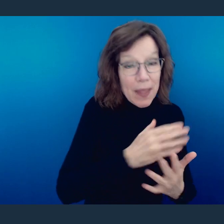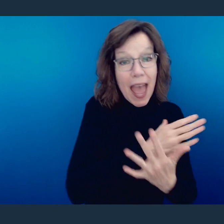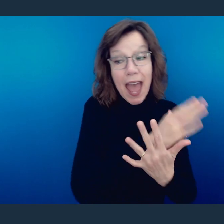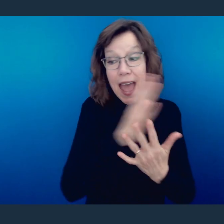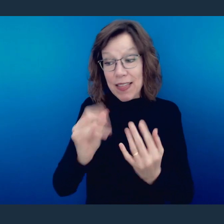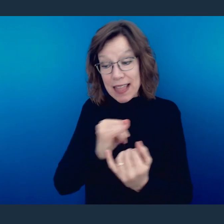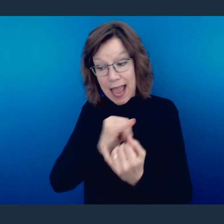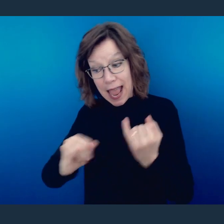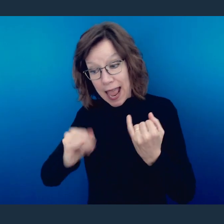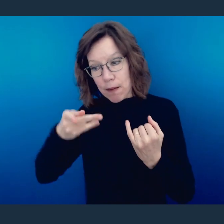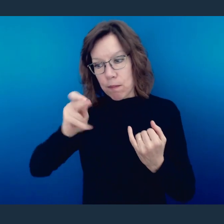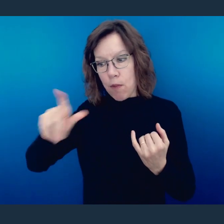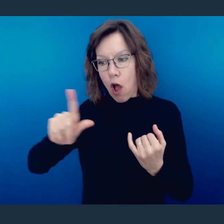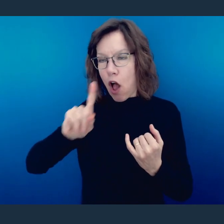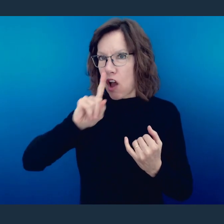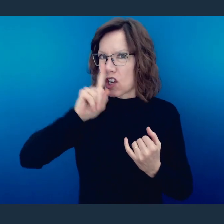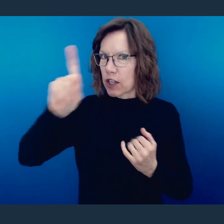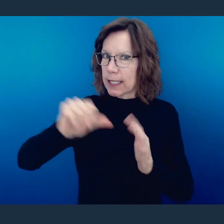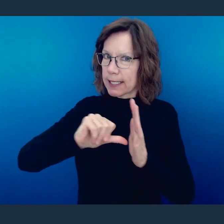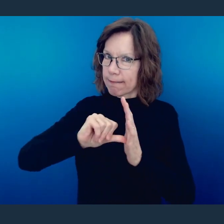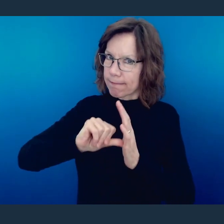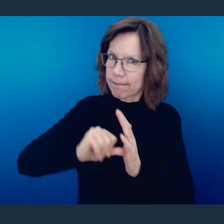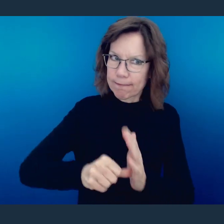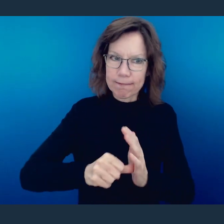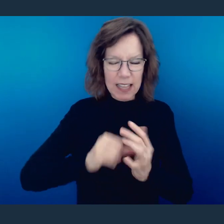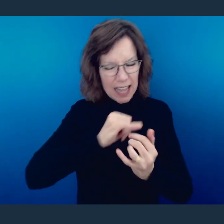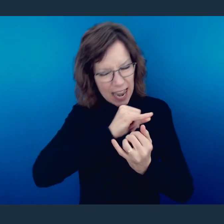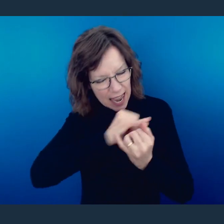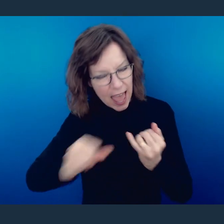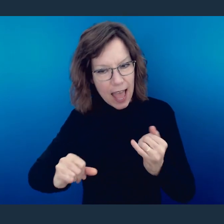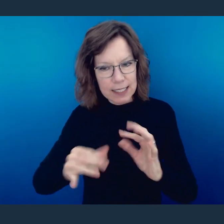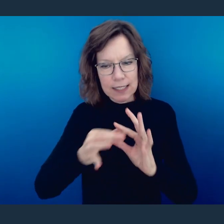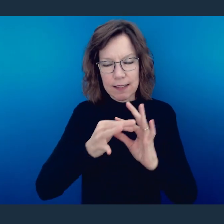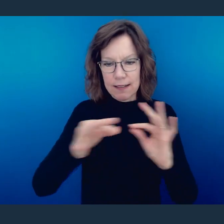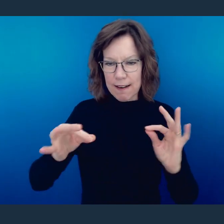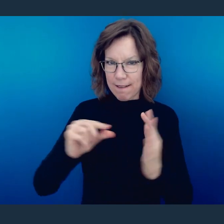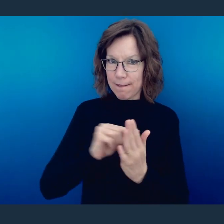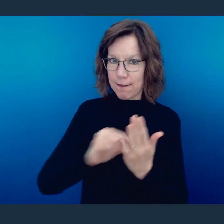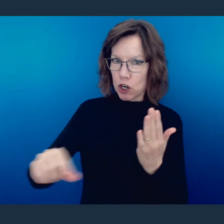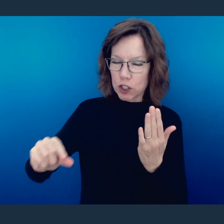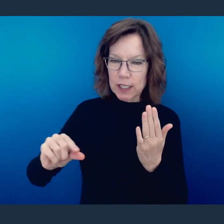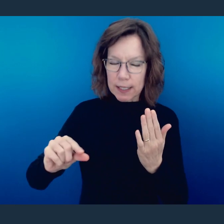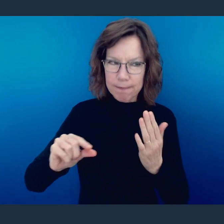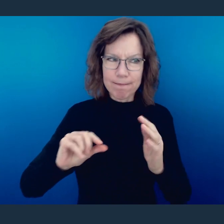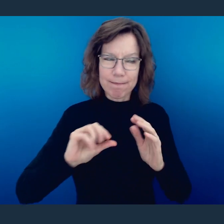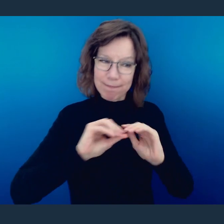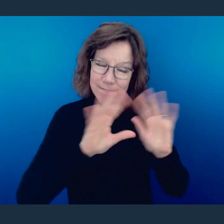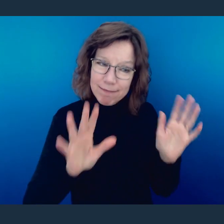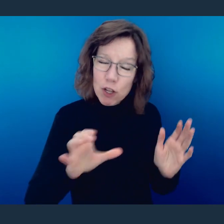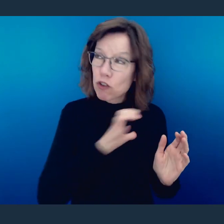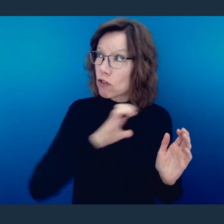it, Paul makes very clear in that last statement of his, in this verse that we just read, that